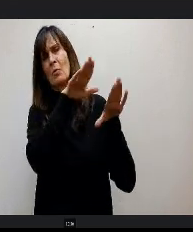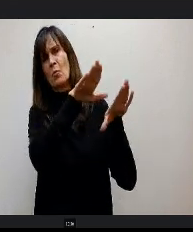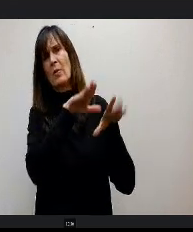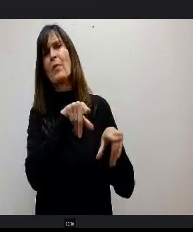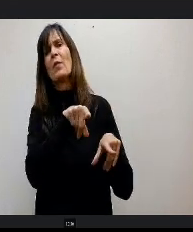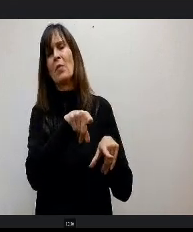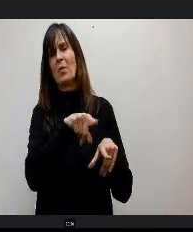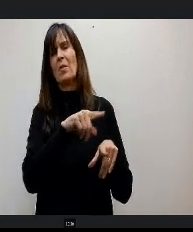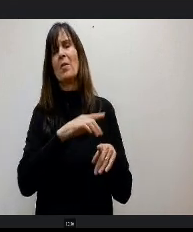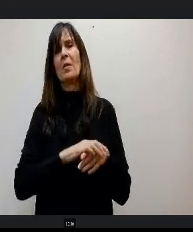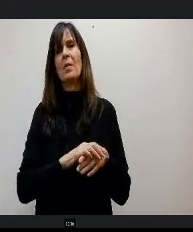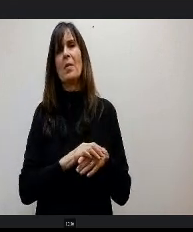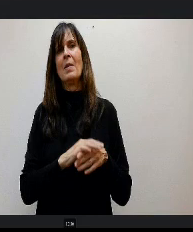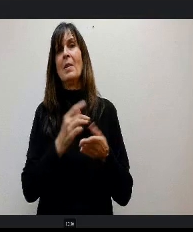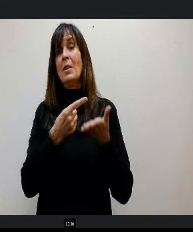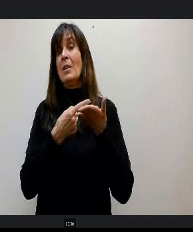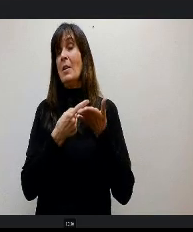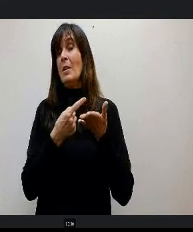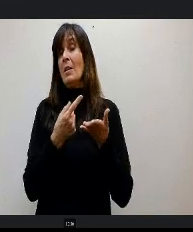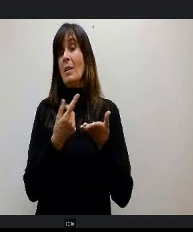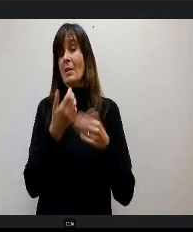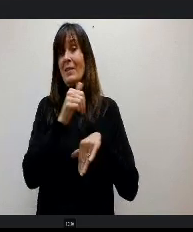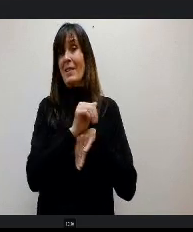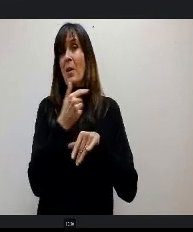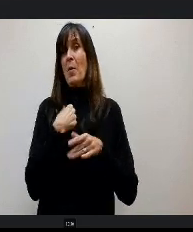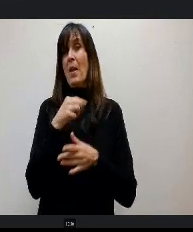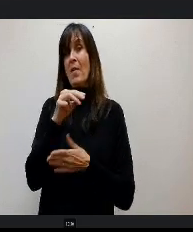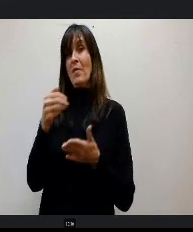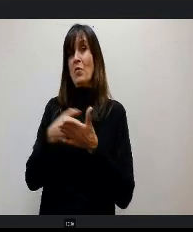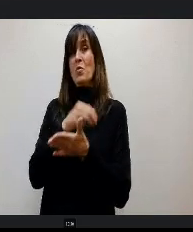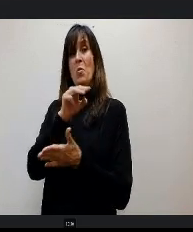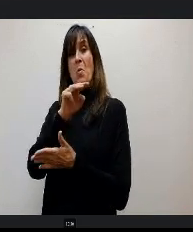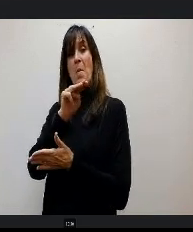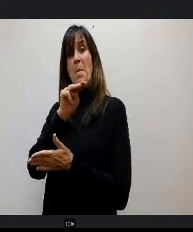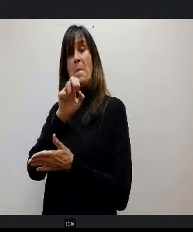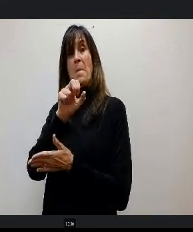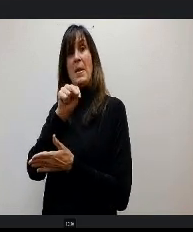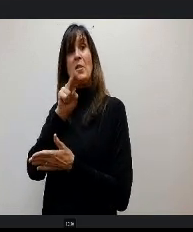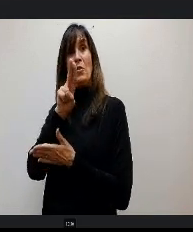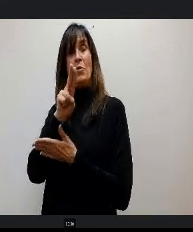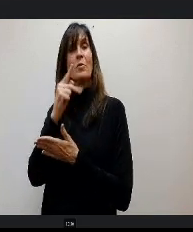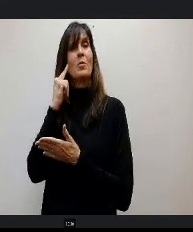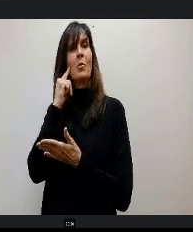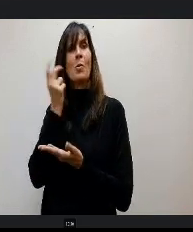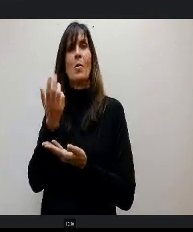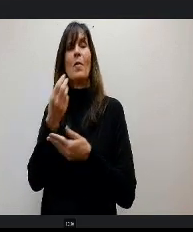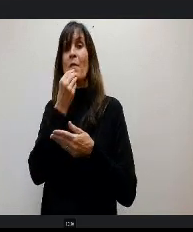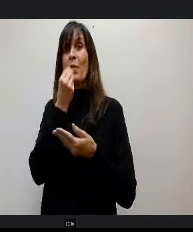on the menu together in case you didn't know. So no more potato bars is is what we've decided, OK